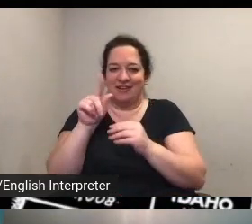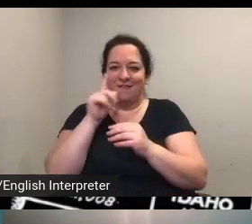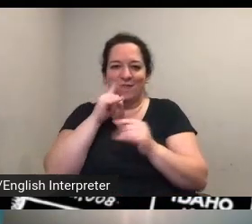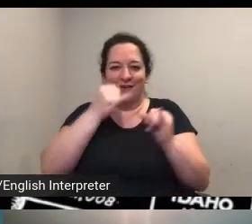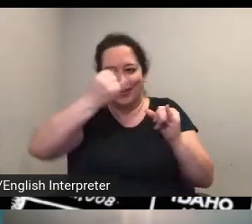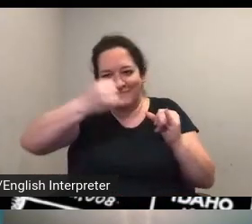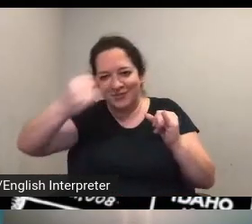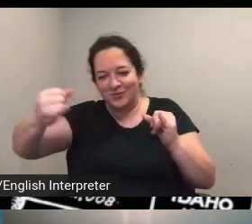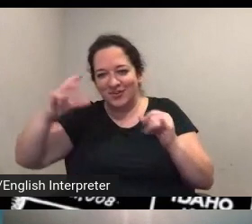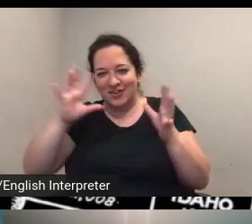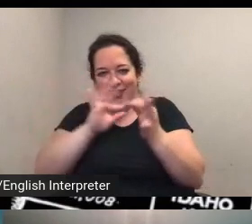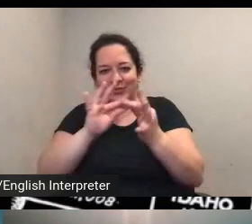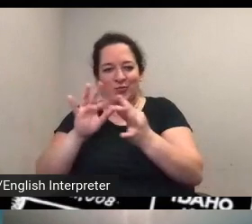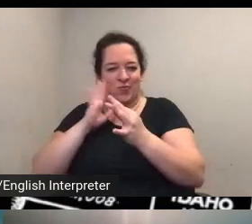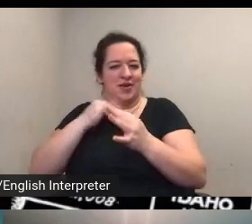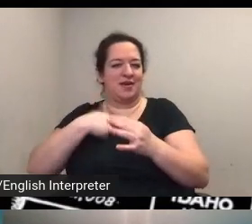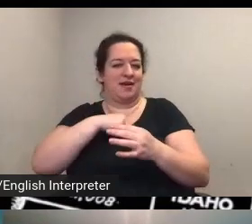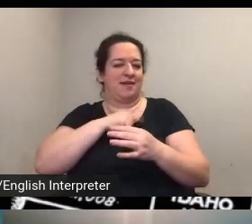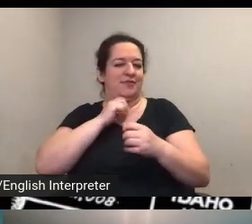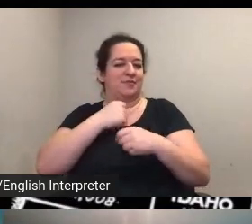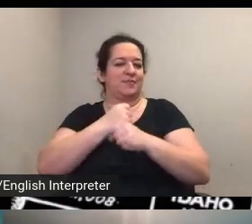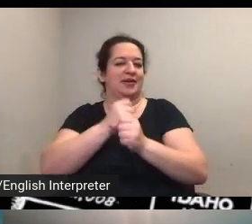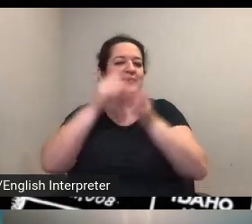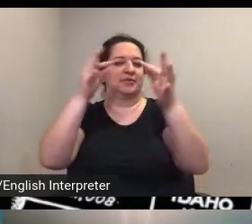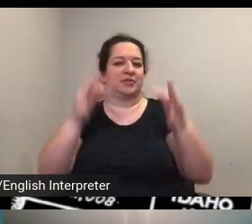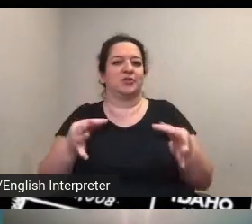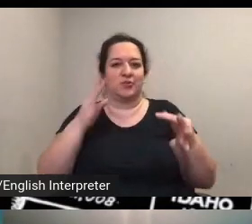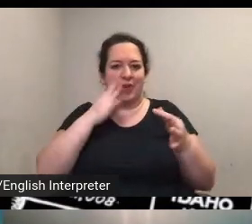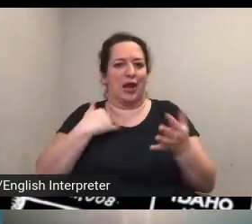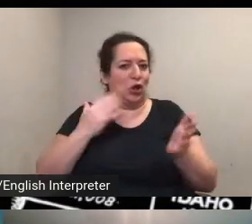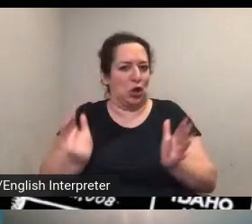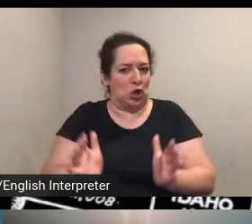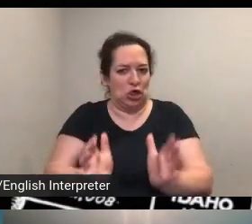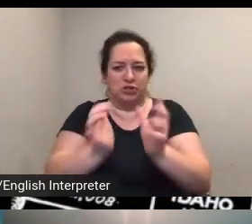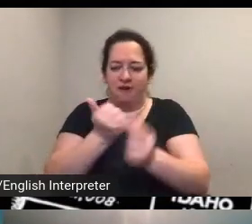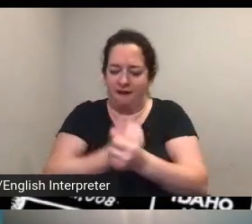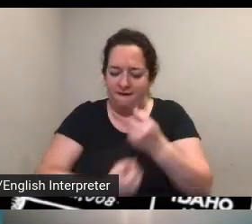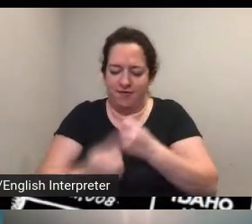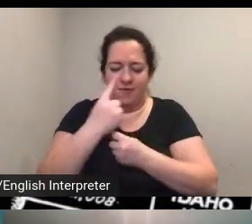how to represent that material but i urge everyone to if if there's a